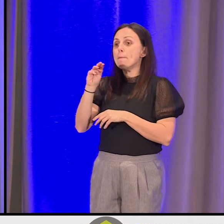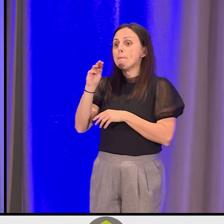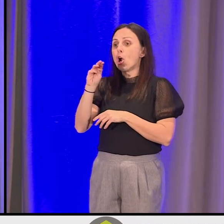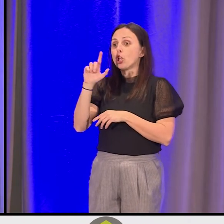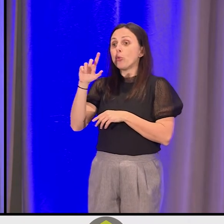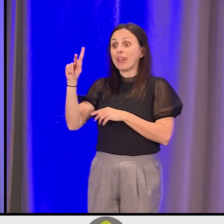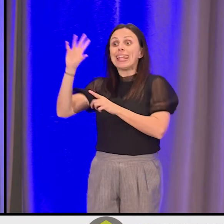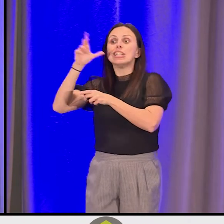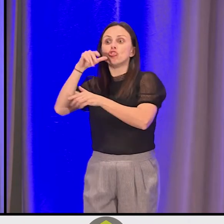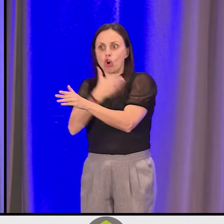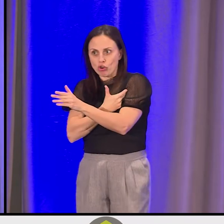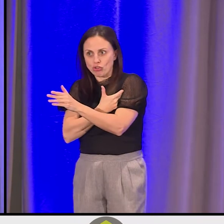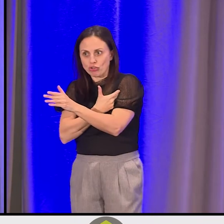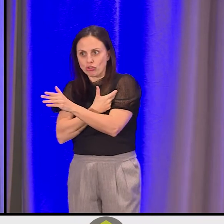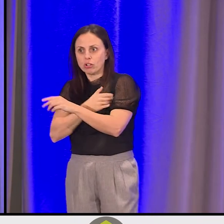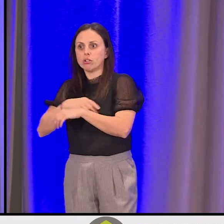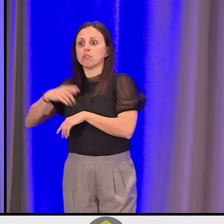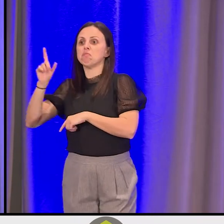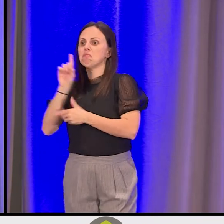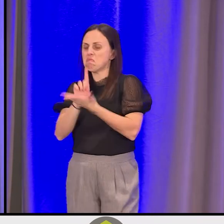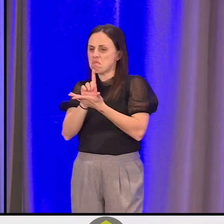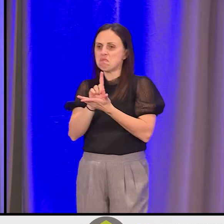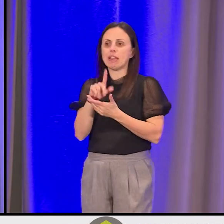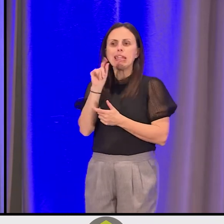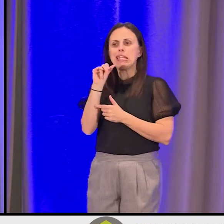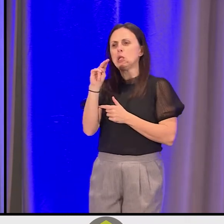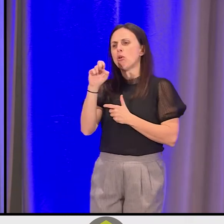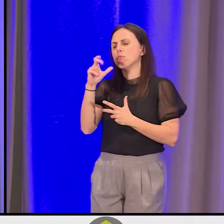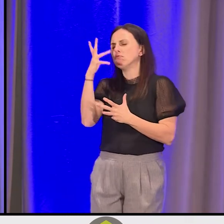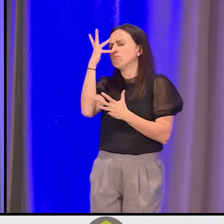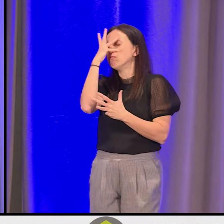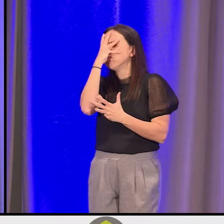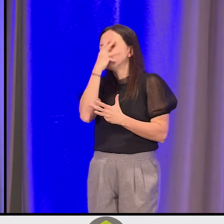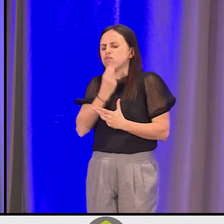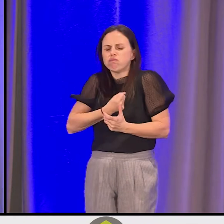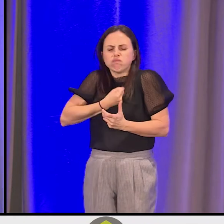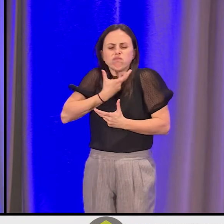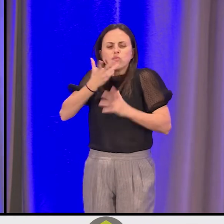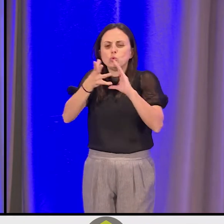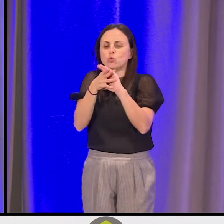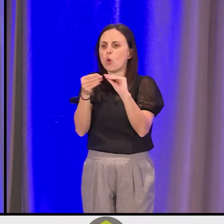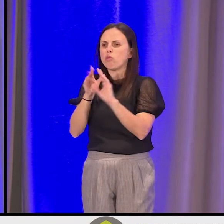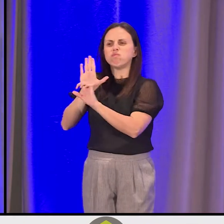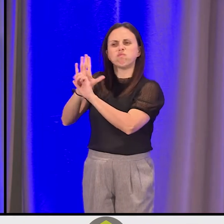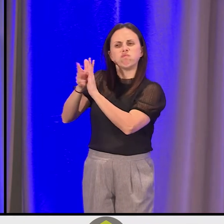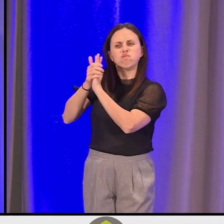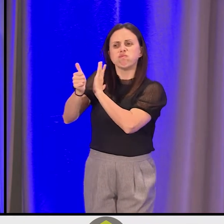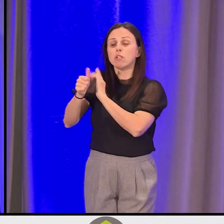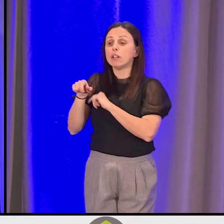was the keynote, and she is a most brilliant orator. And it was fantastic because she didn't know a lot